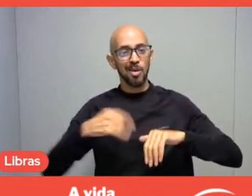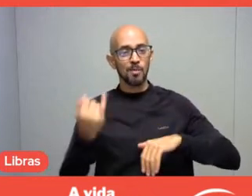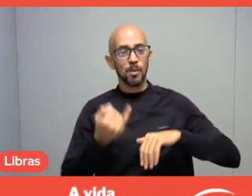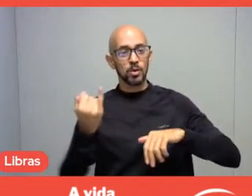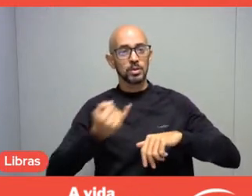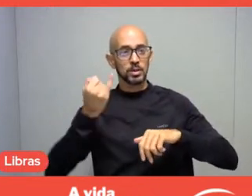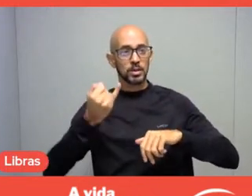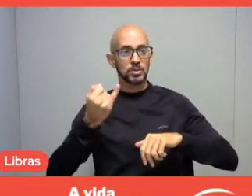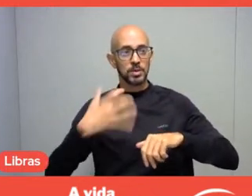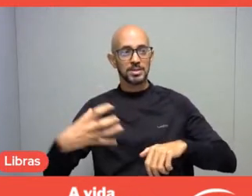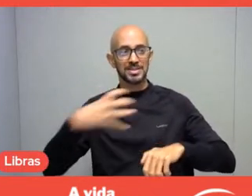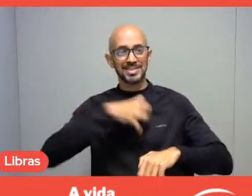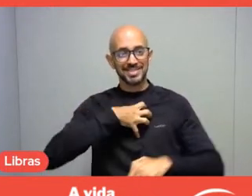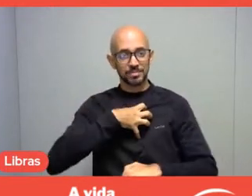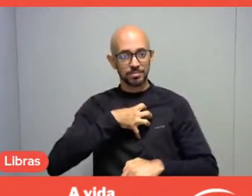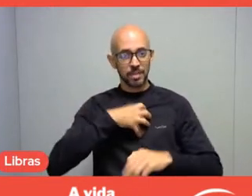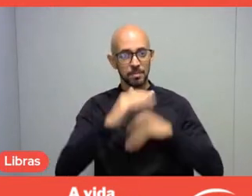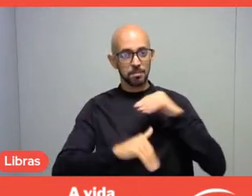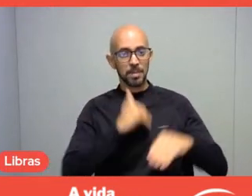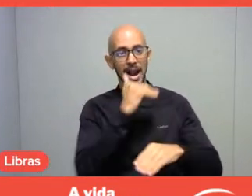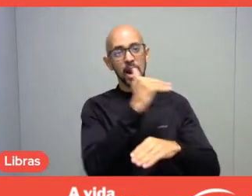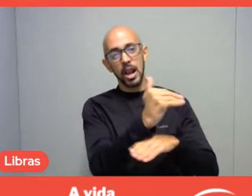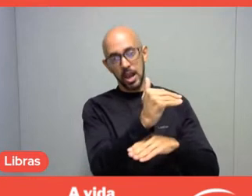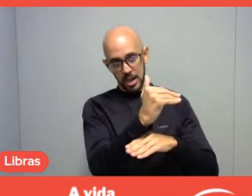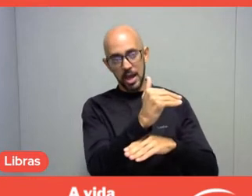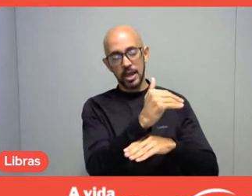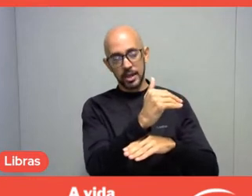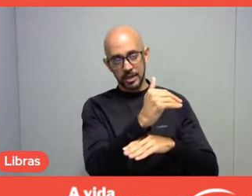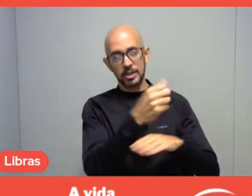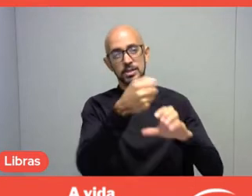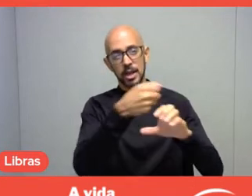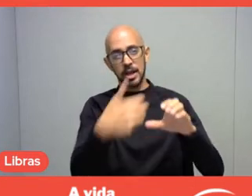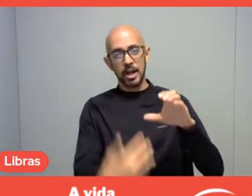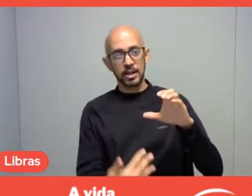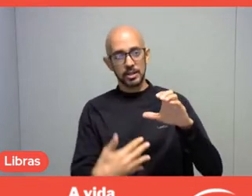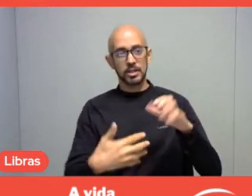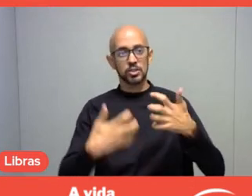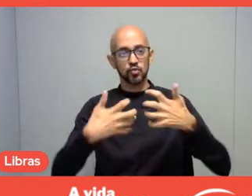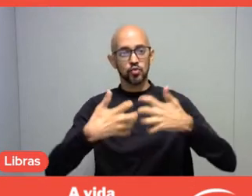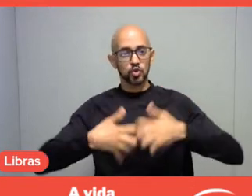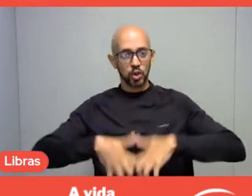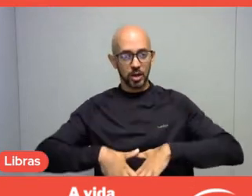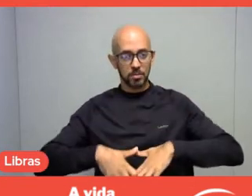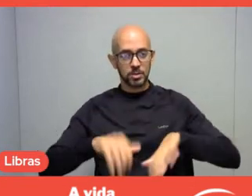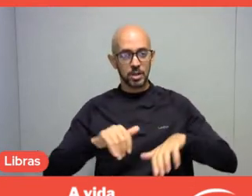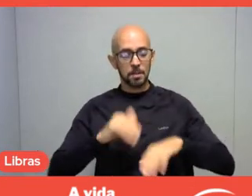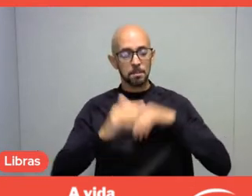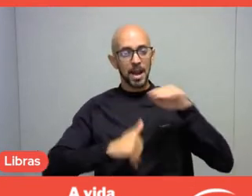of leisure beyond this functionalist aspect, and thinking about leisure beyond a product, beyond a commodity.